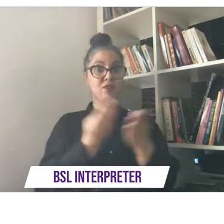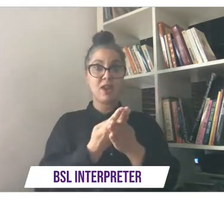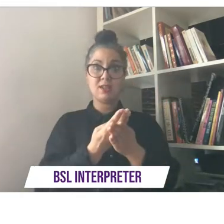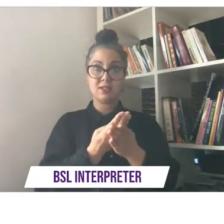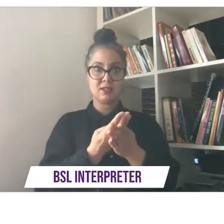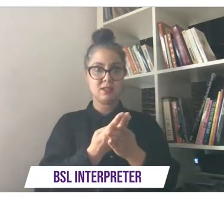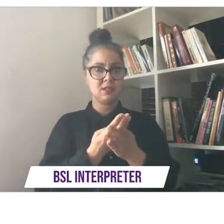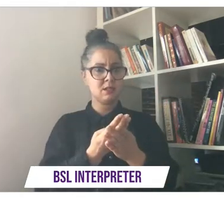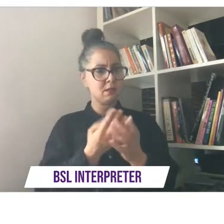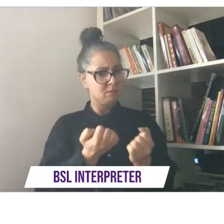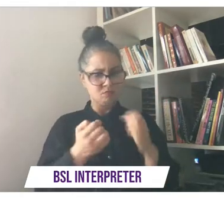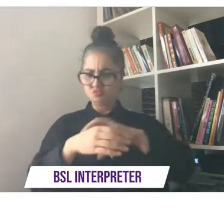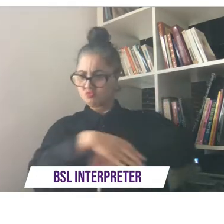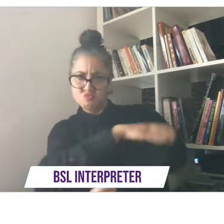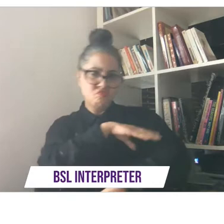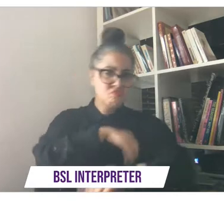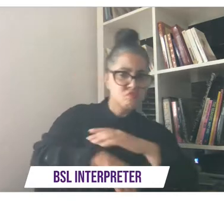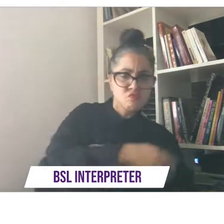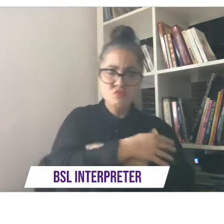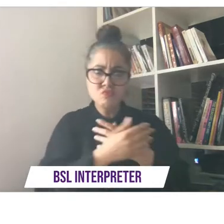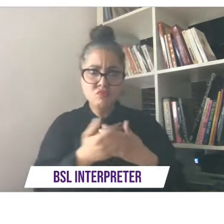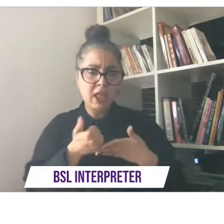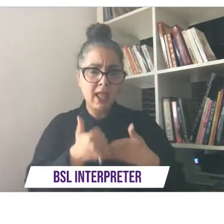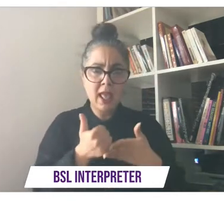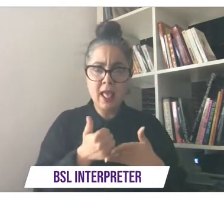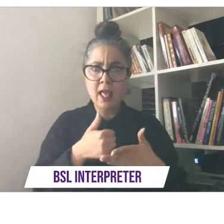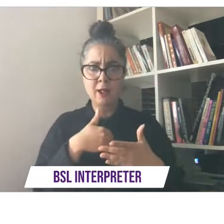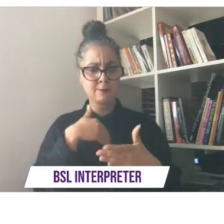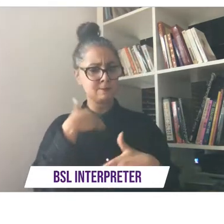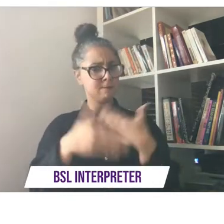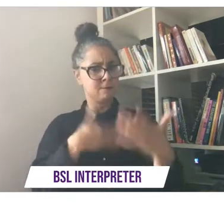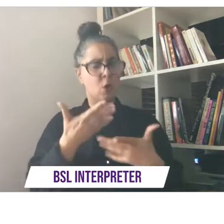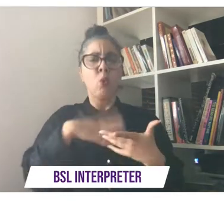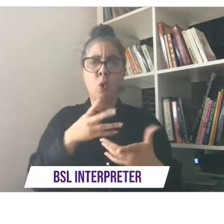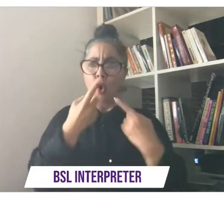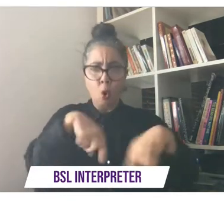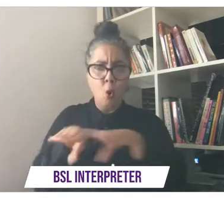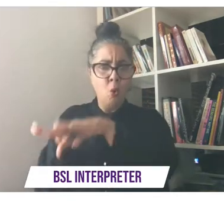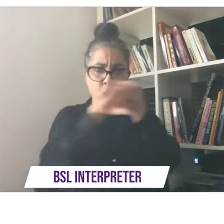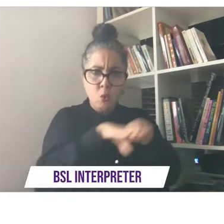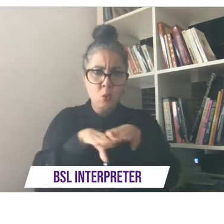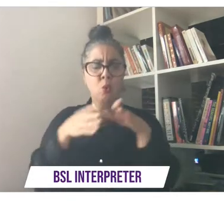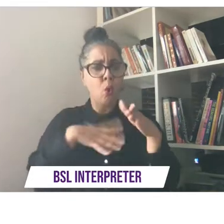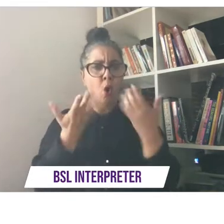before to help the movement towards fairness and inclusion you can tell us whether that's the case